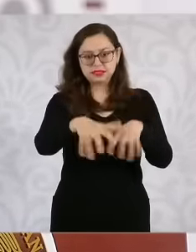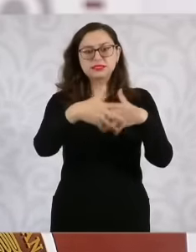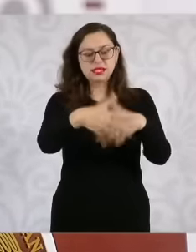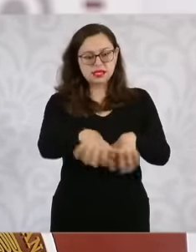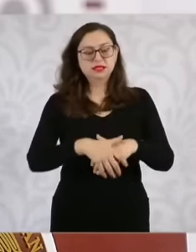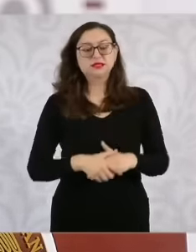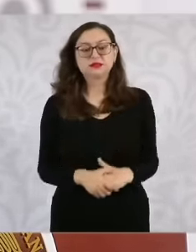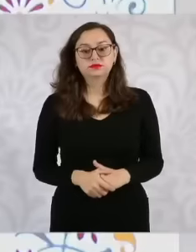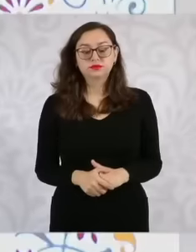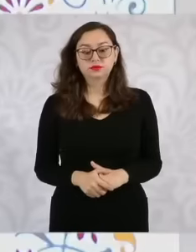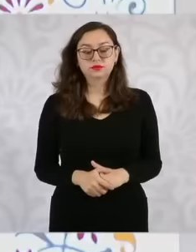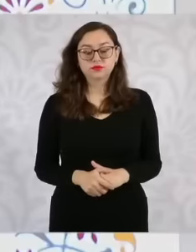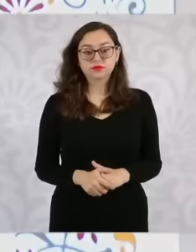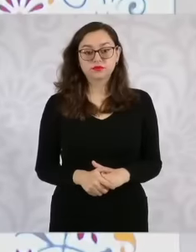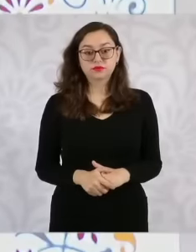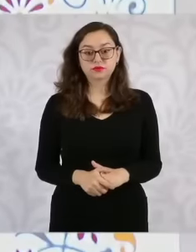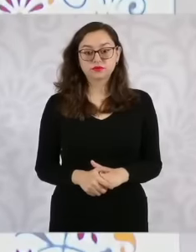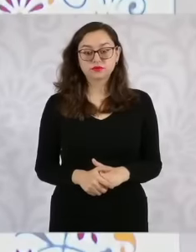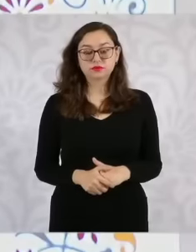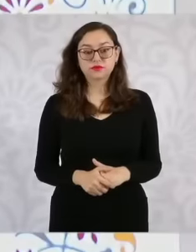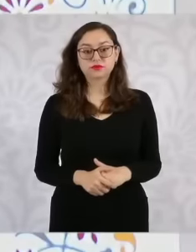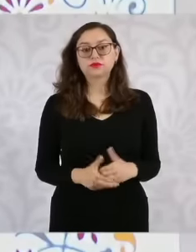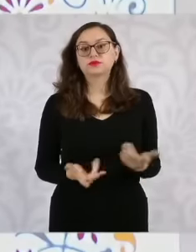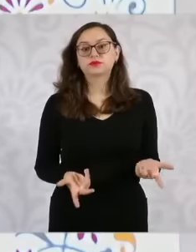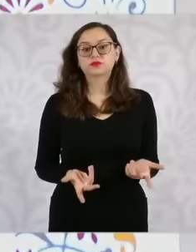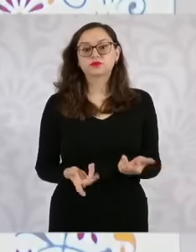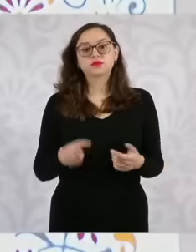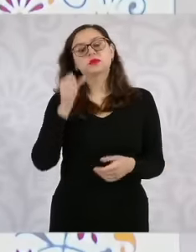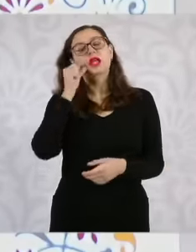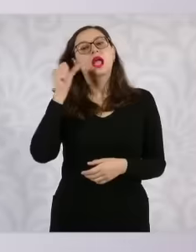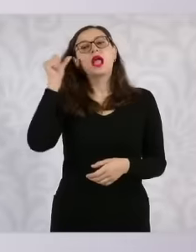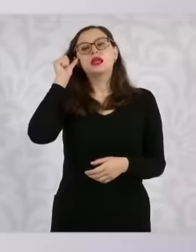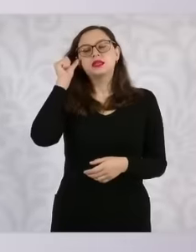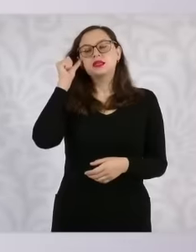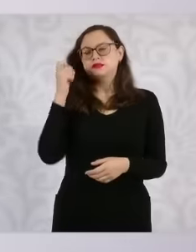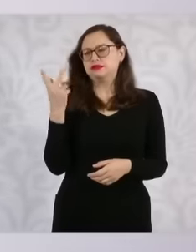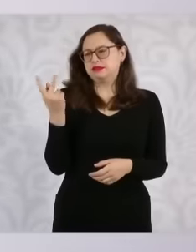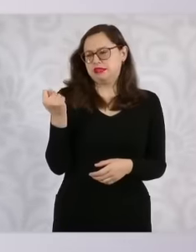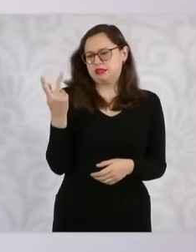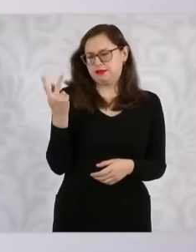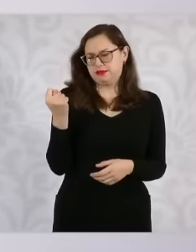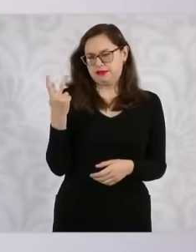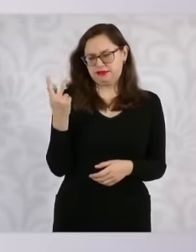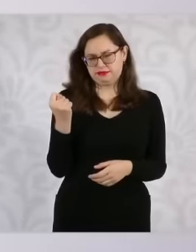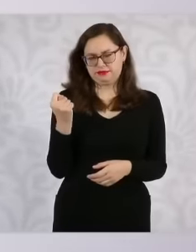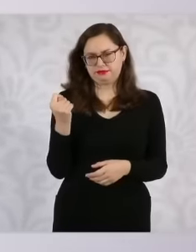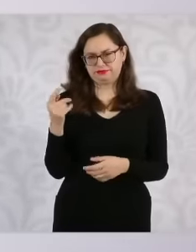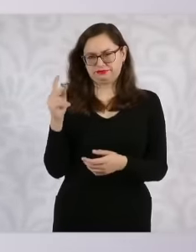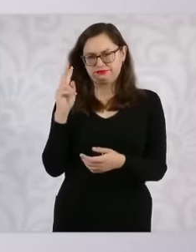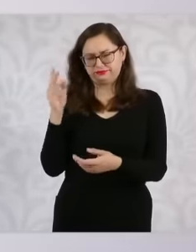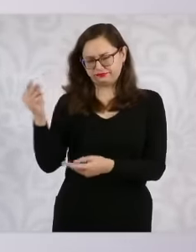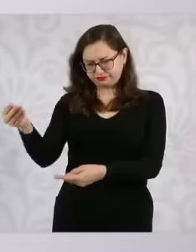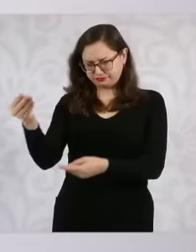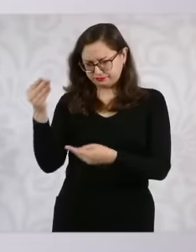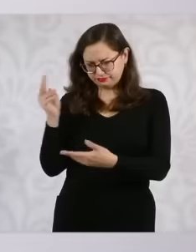a summary of a television program I am not going to say that I am very authoritarian because now